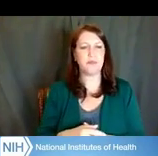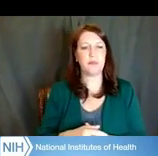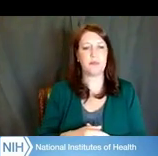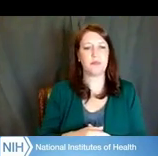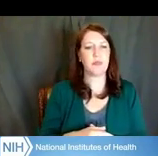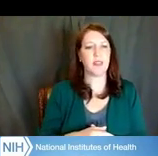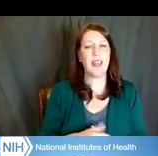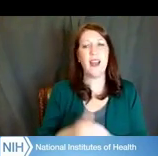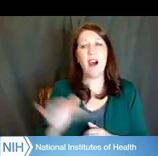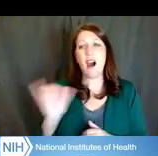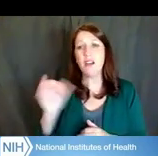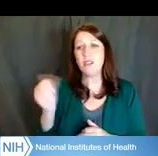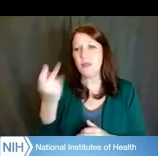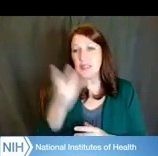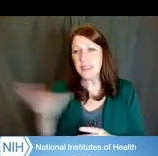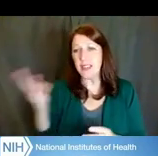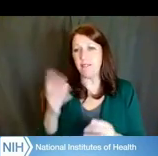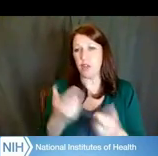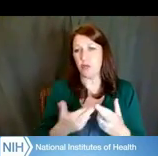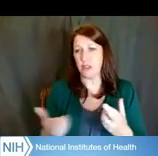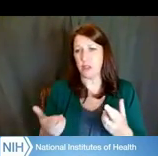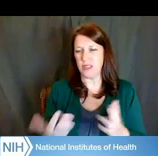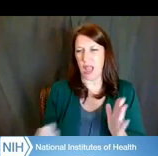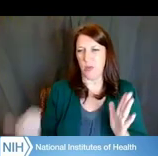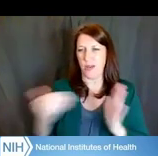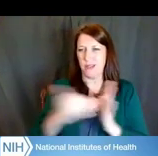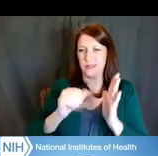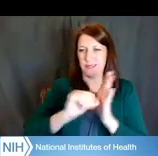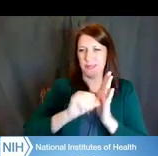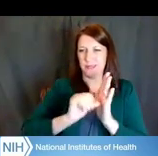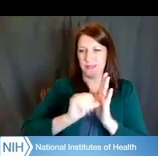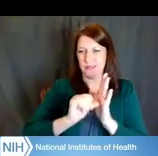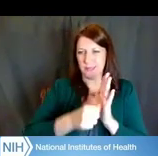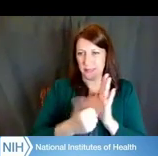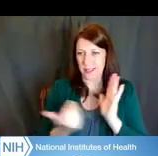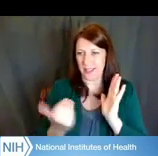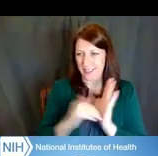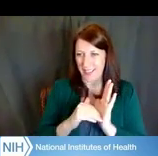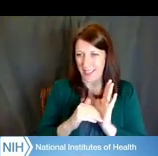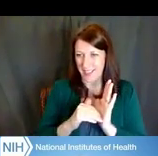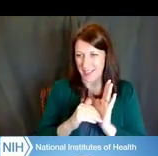that I'm going to re-mention again today, but that's just because they bear mentioning again,